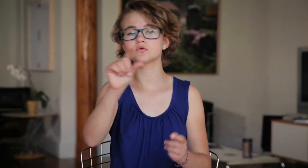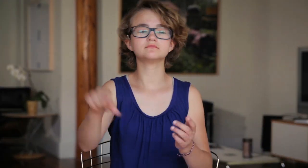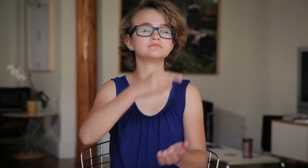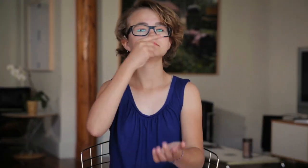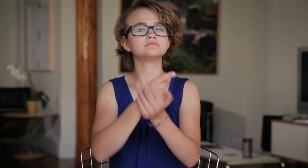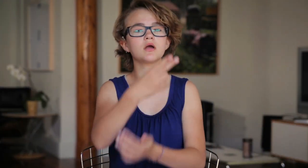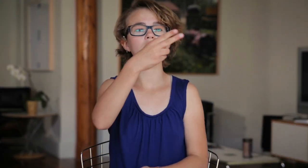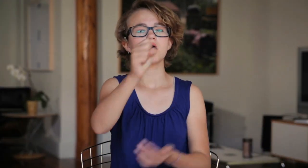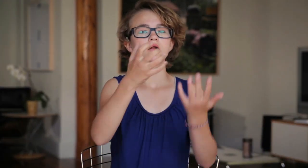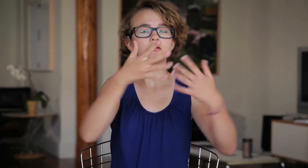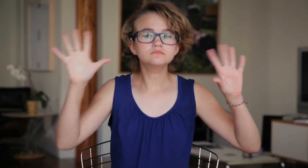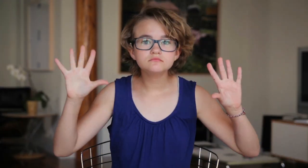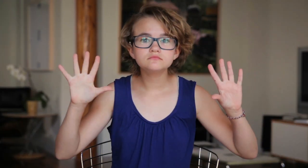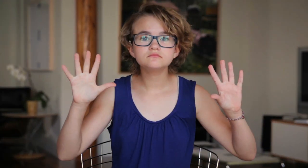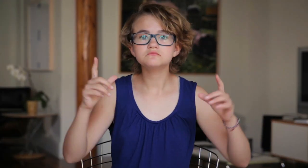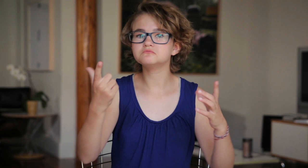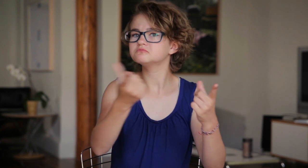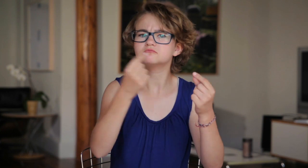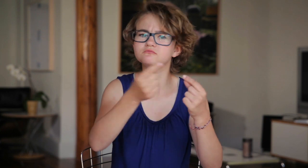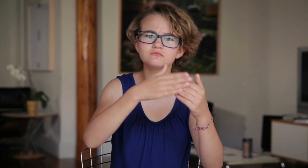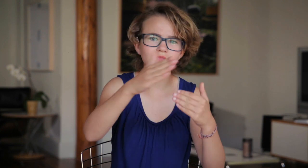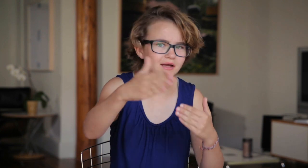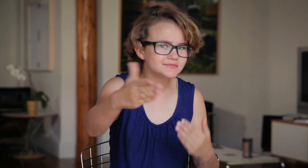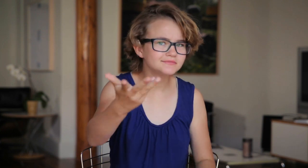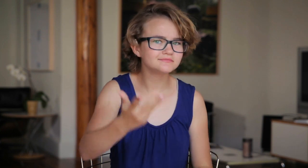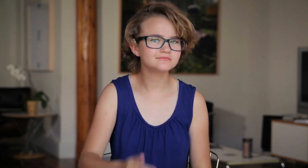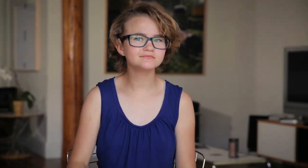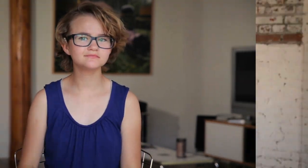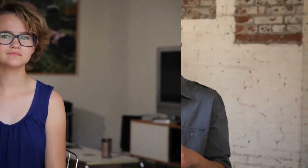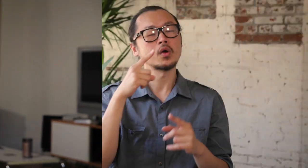When you graduated from high school, what was that like?